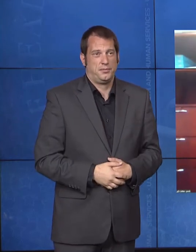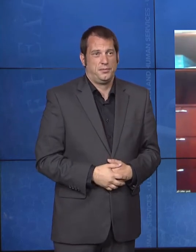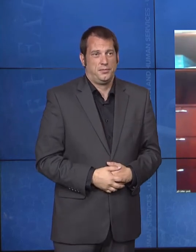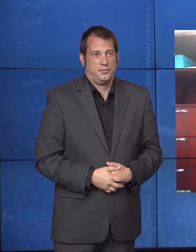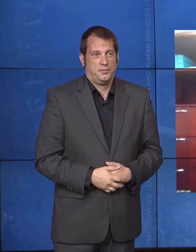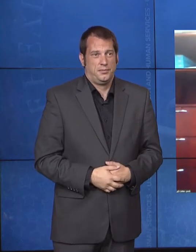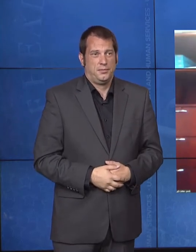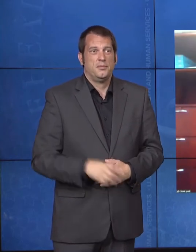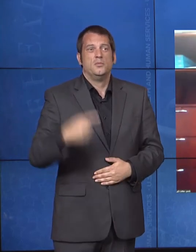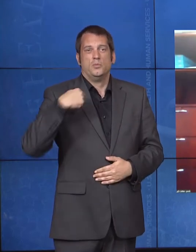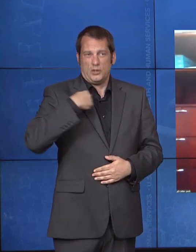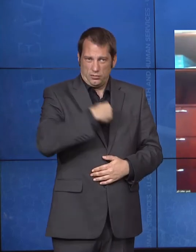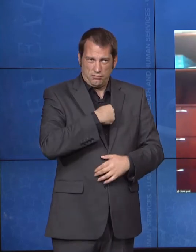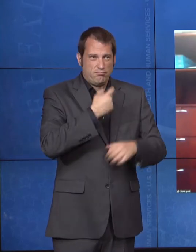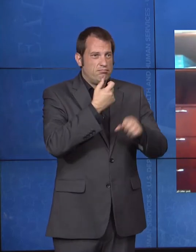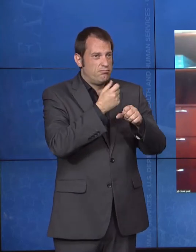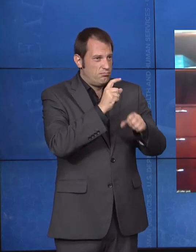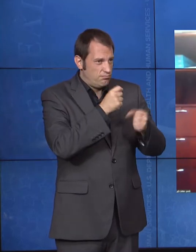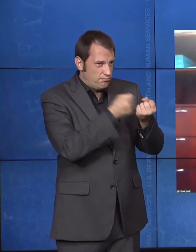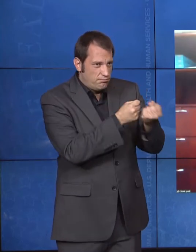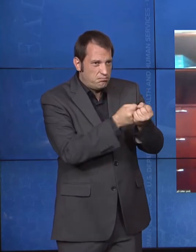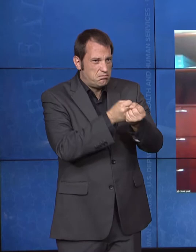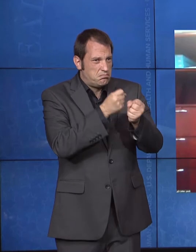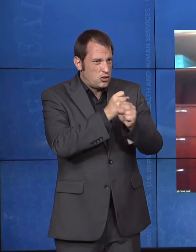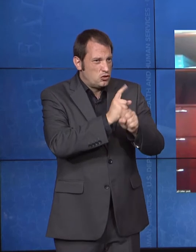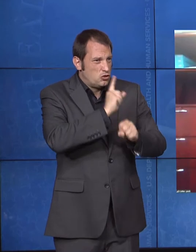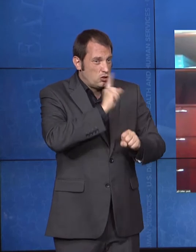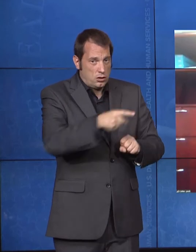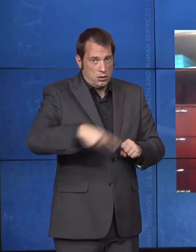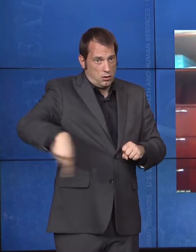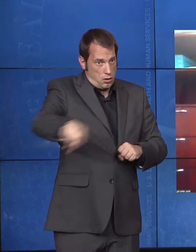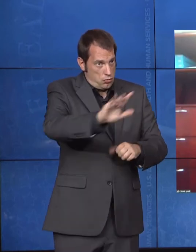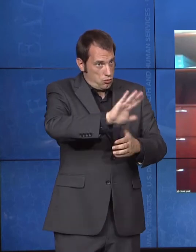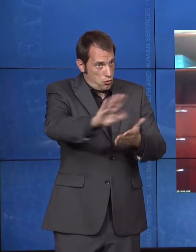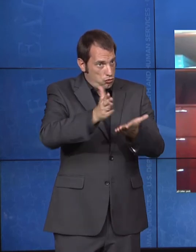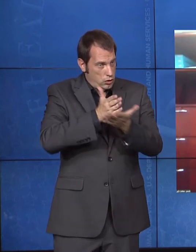quality care in the setting of their choice in the most integrated setting possible.